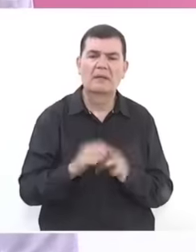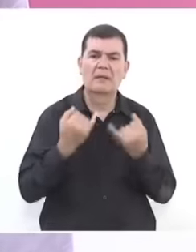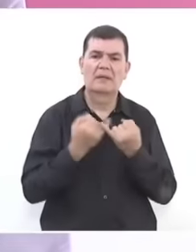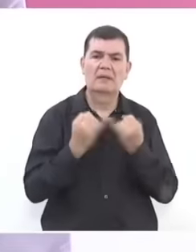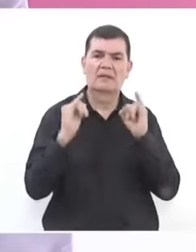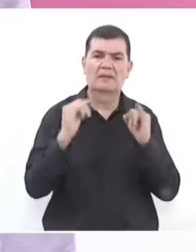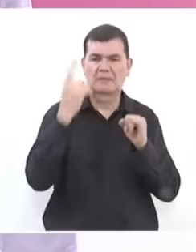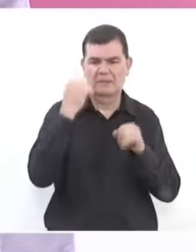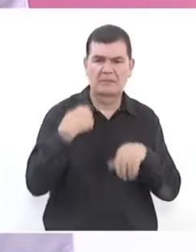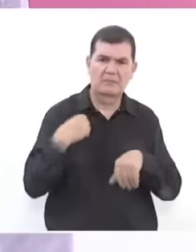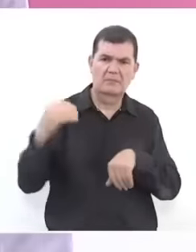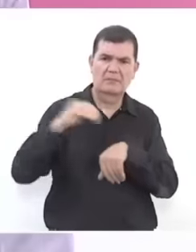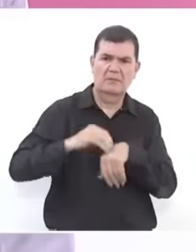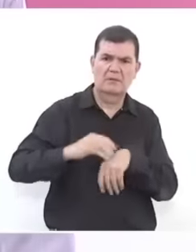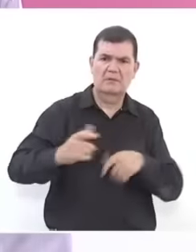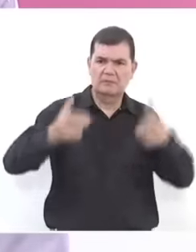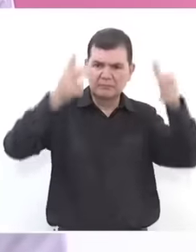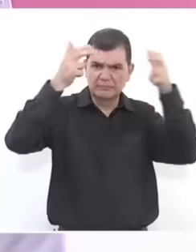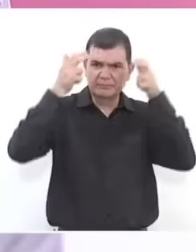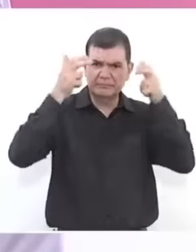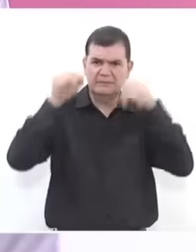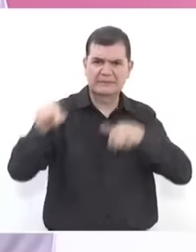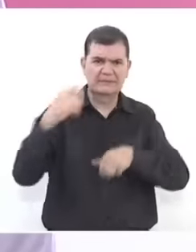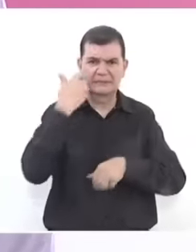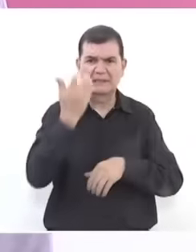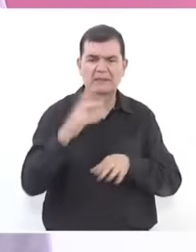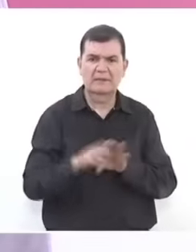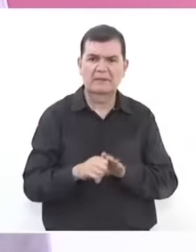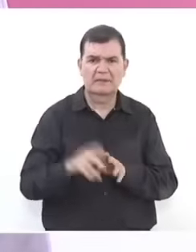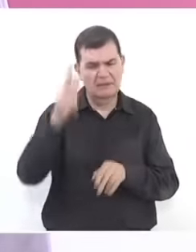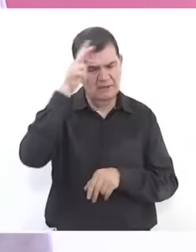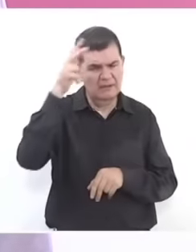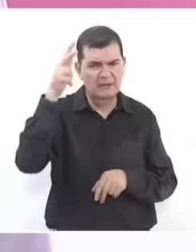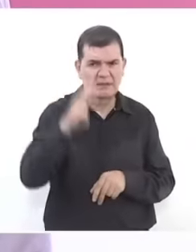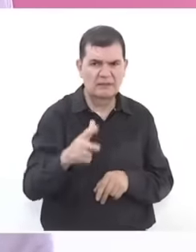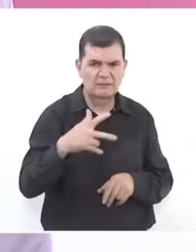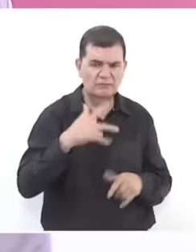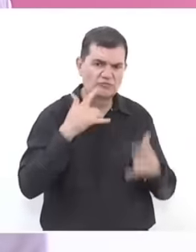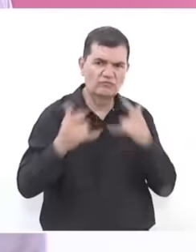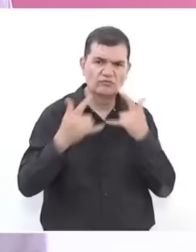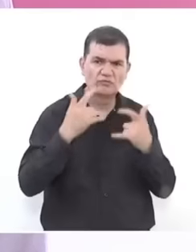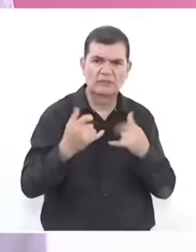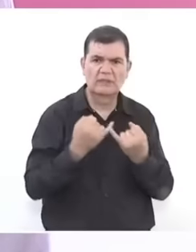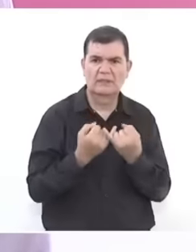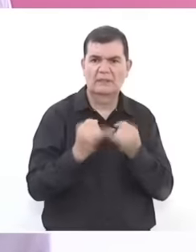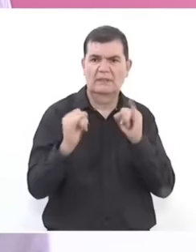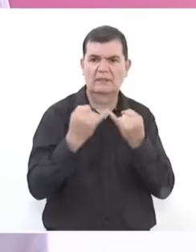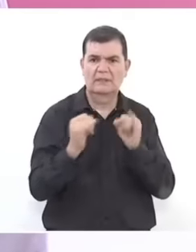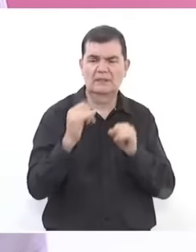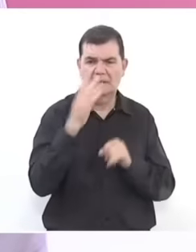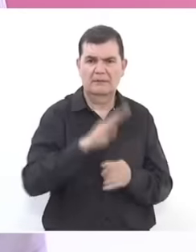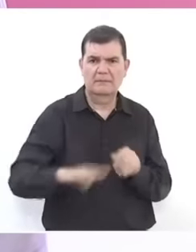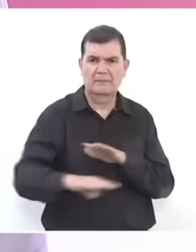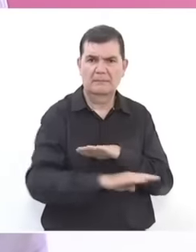to wear the crown Hidalgo fought for independence but fundamentally for